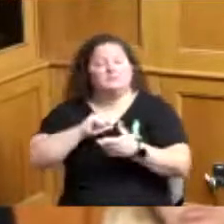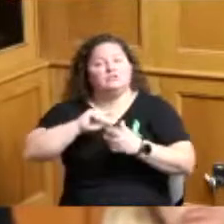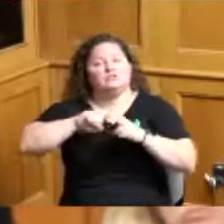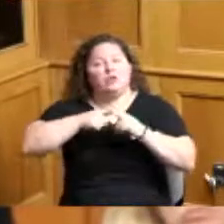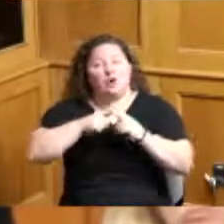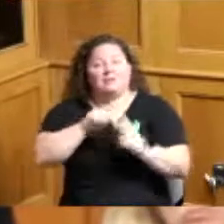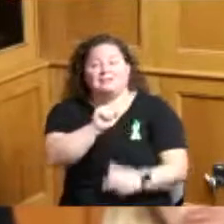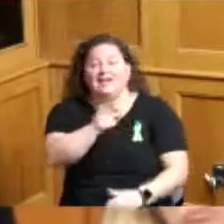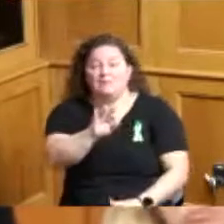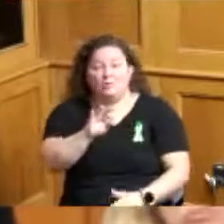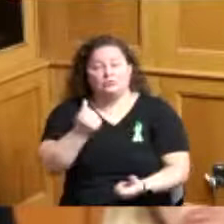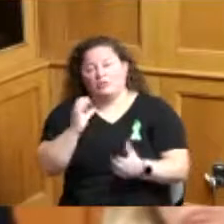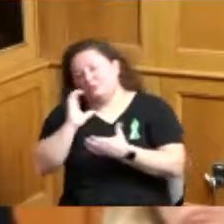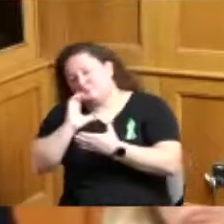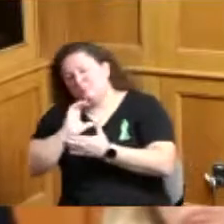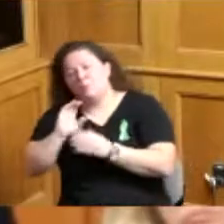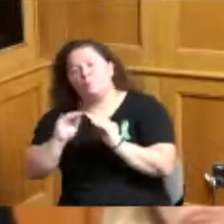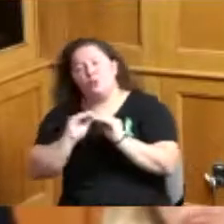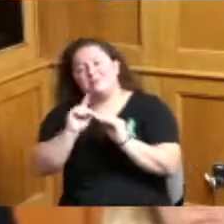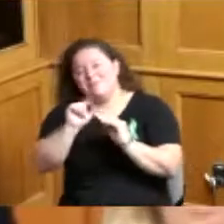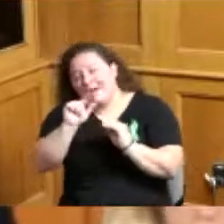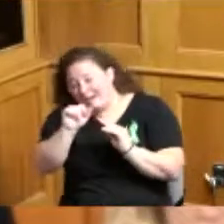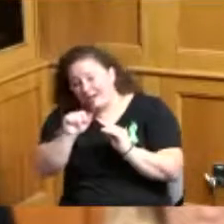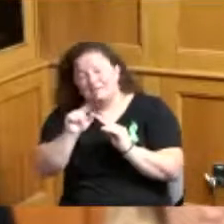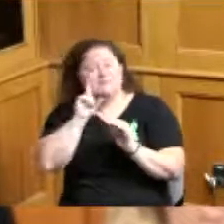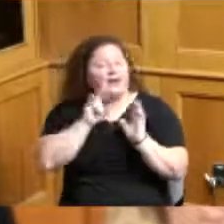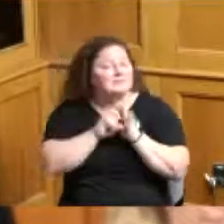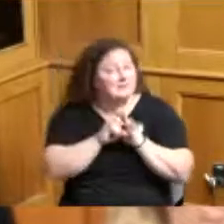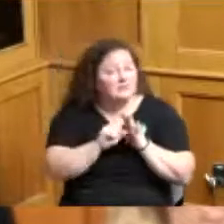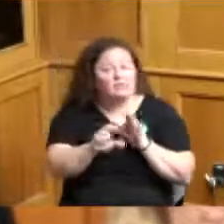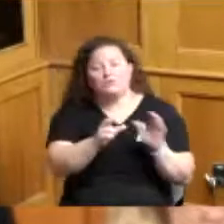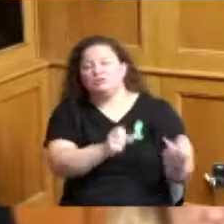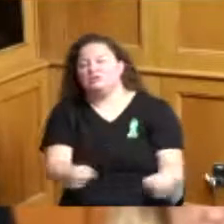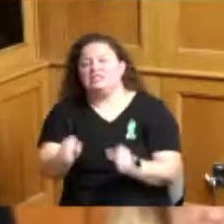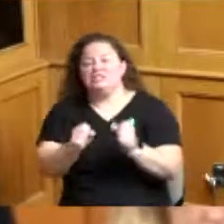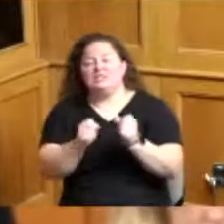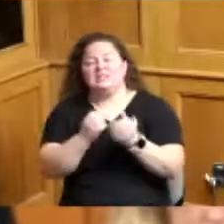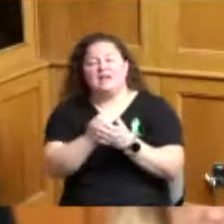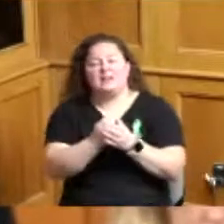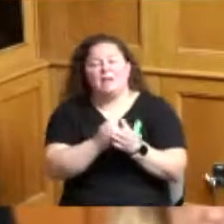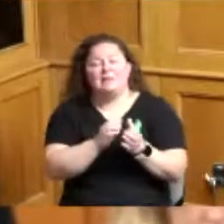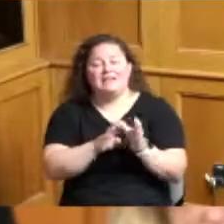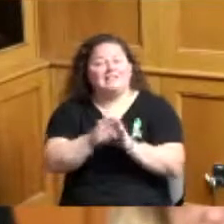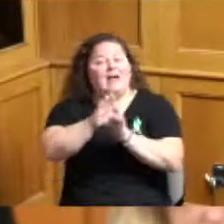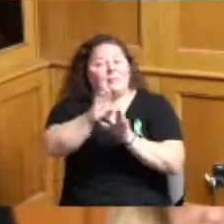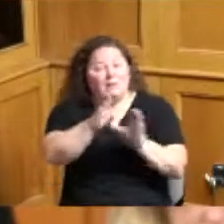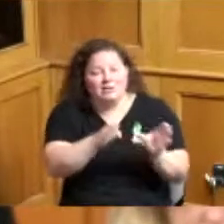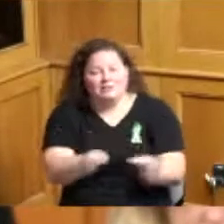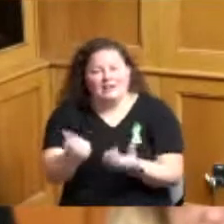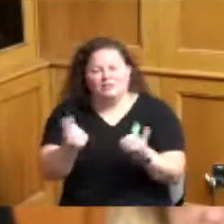information or identity of or strategic economic development planning to be able to utilize this